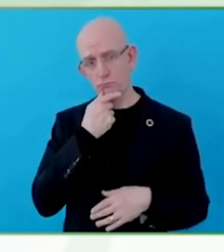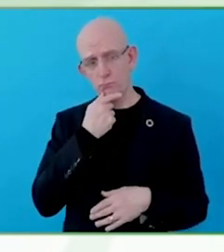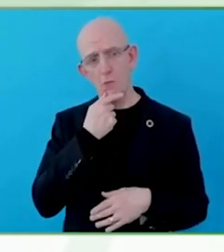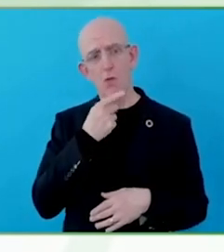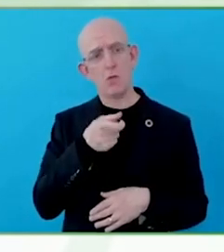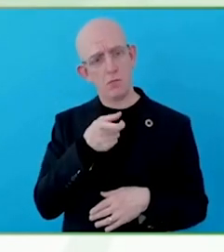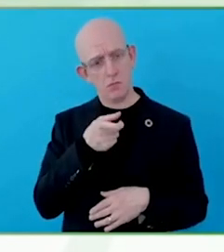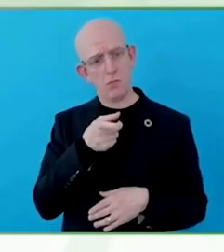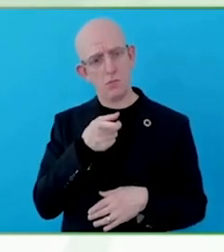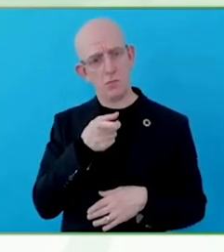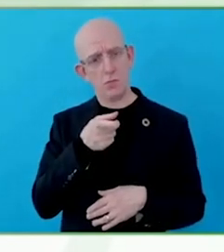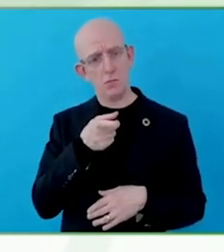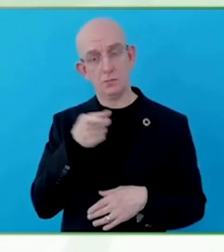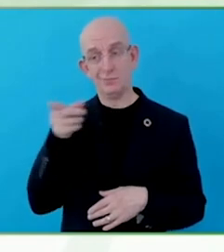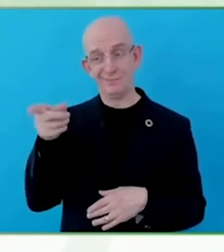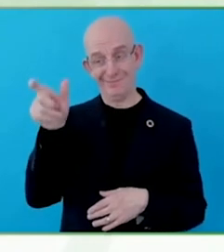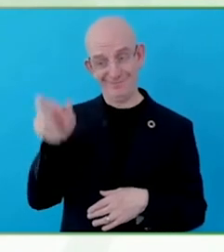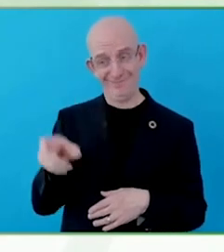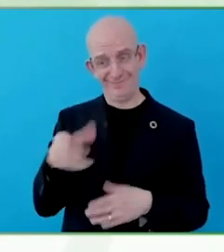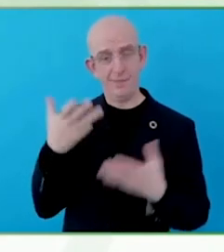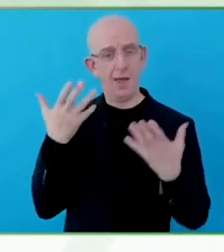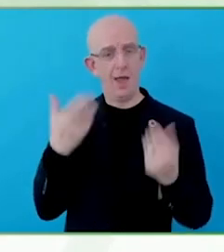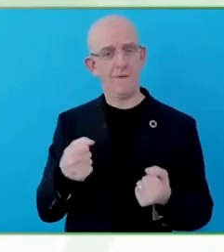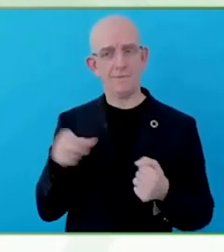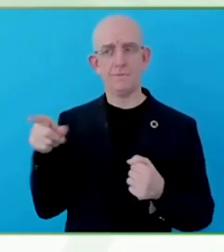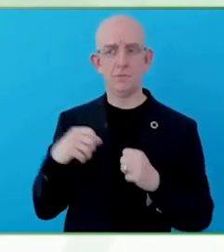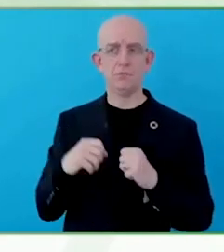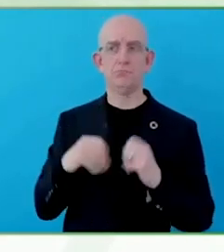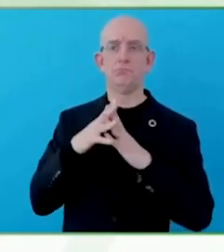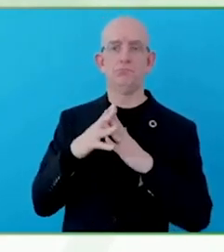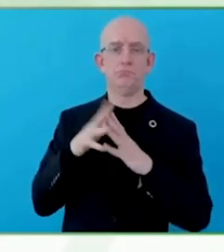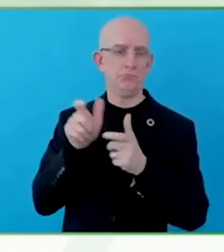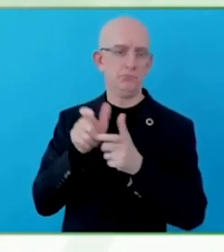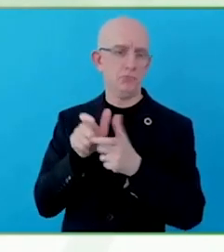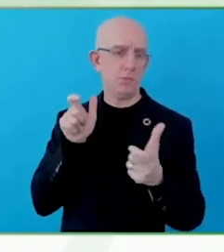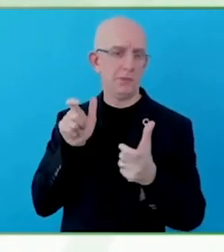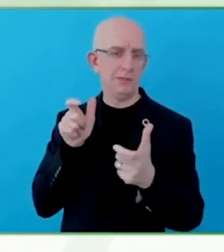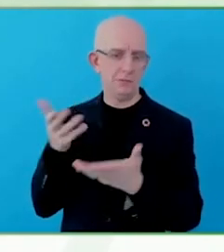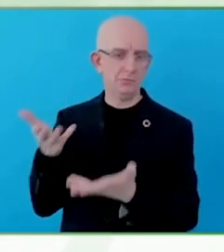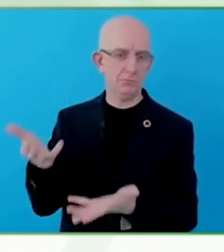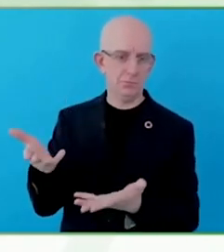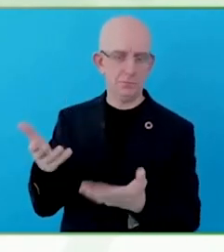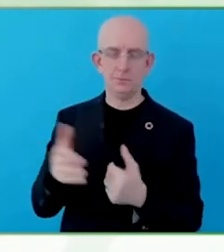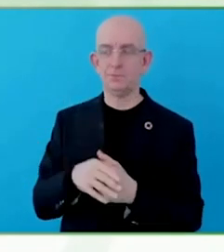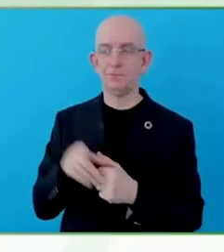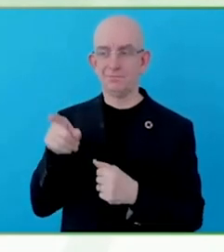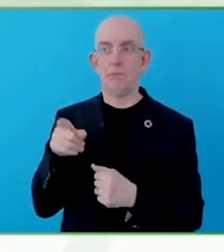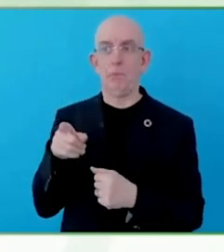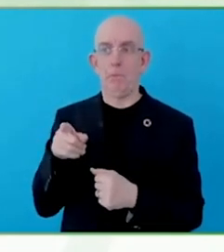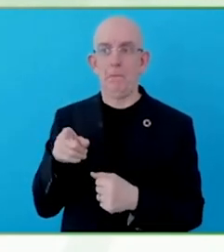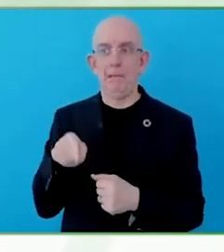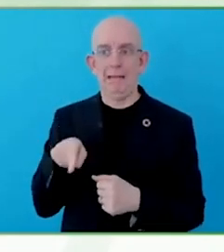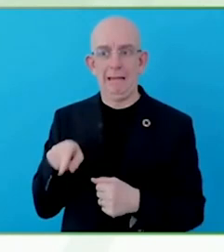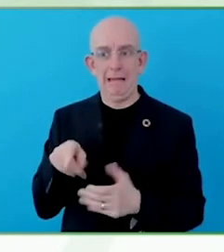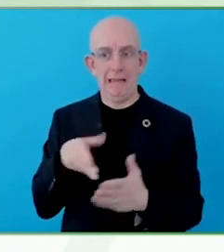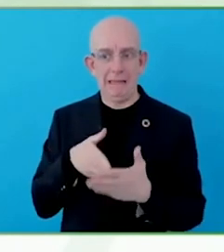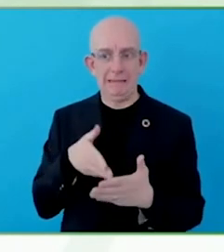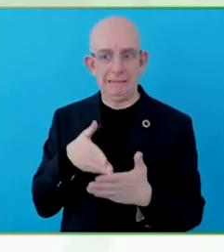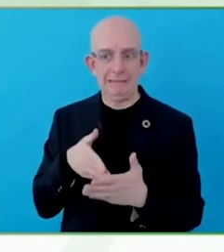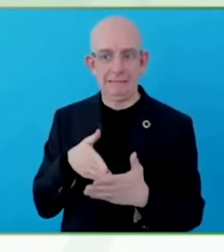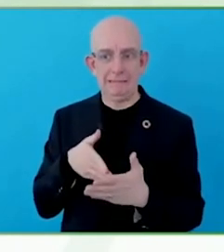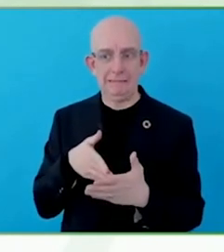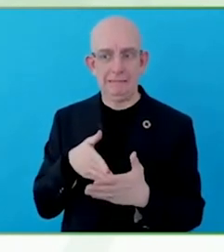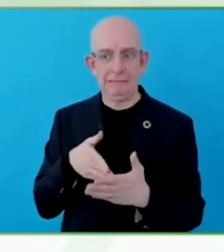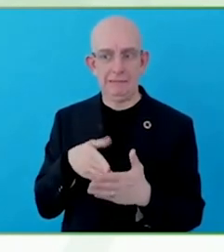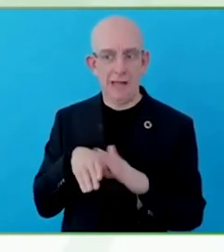I am very interested in searching for that.